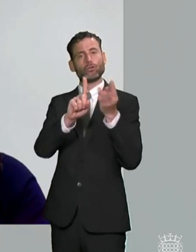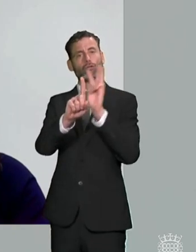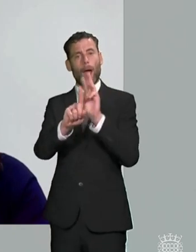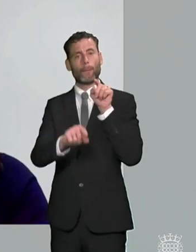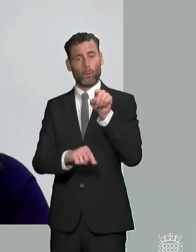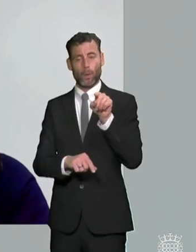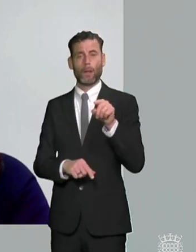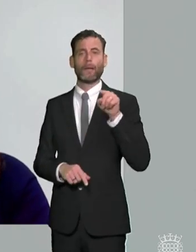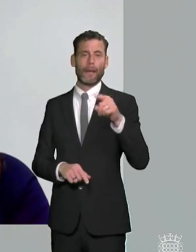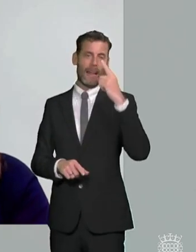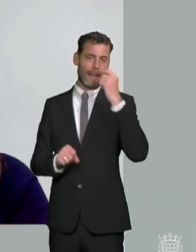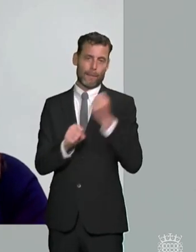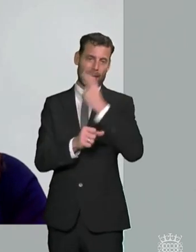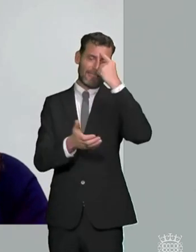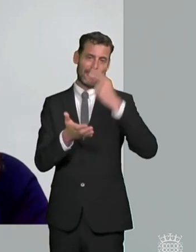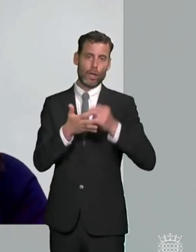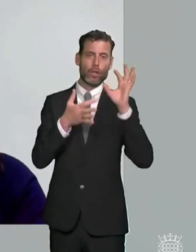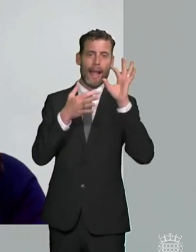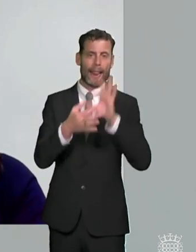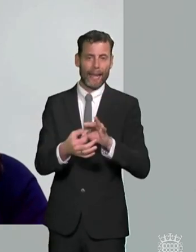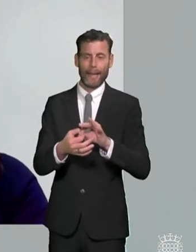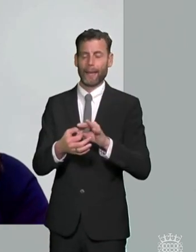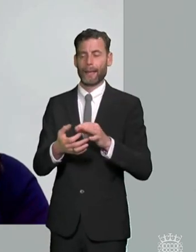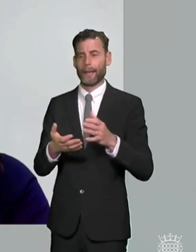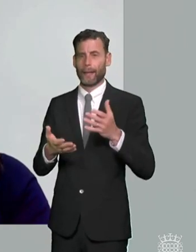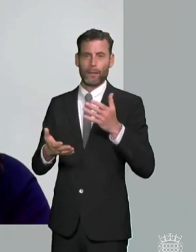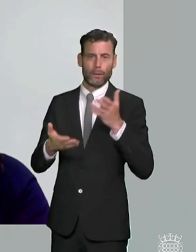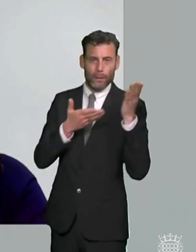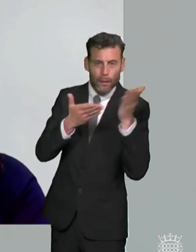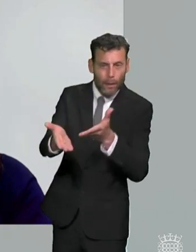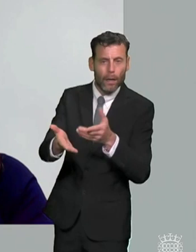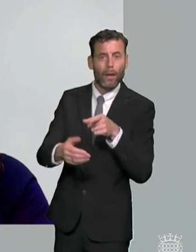needs and provision might also fall by the wayside as a result of the send review it's been confirmed